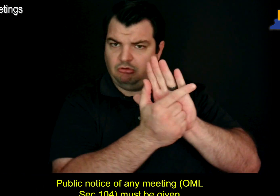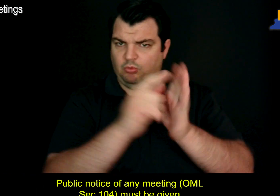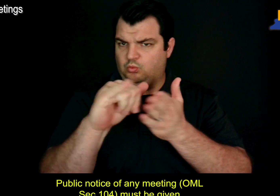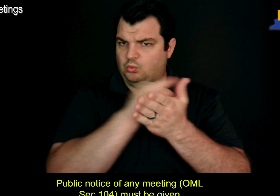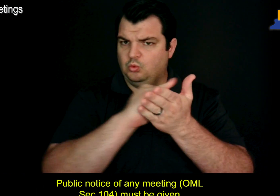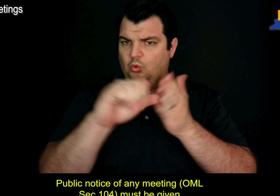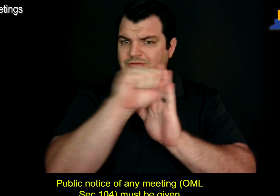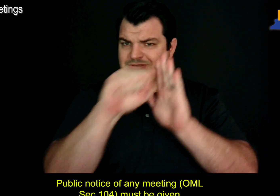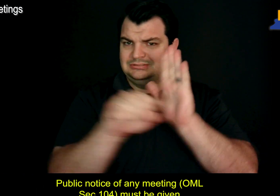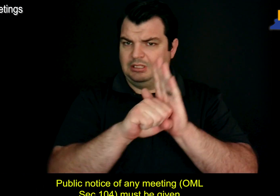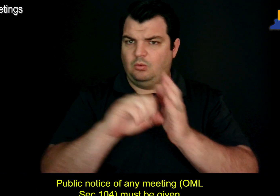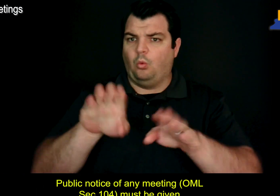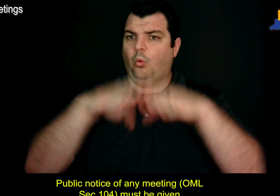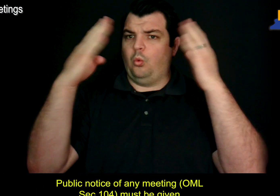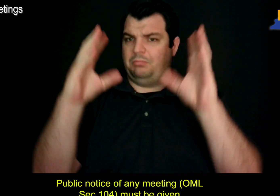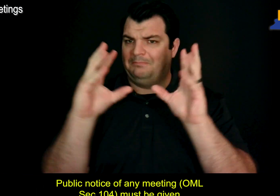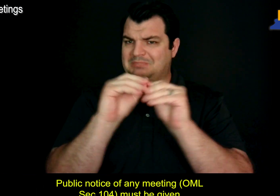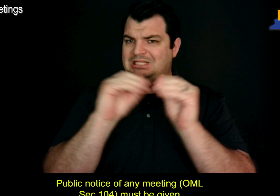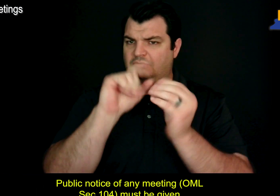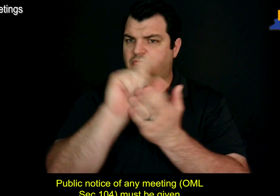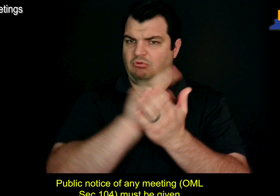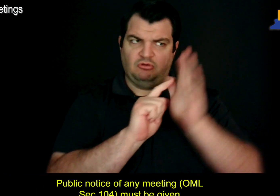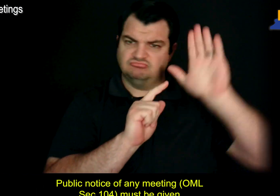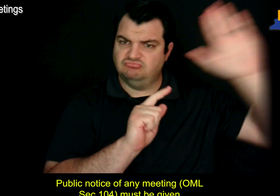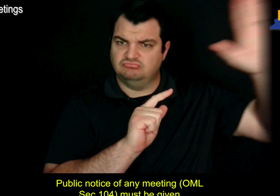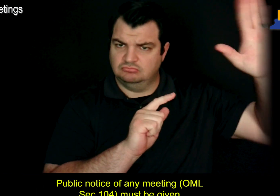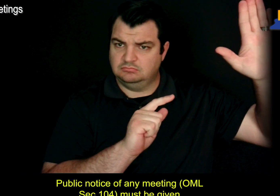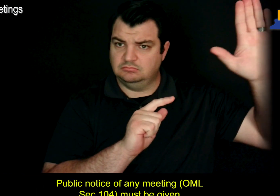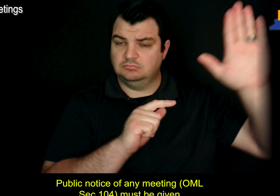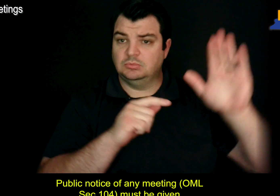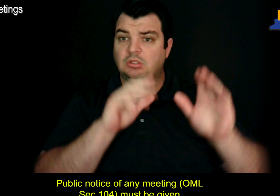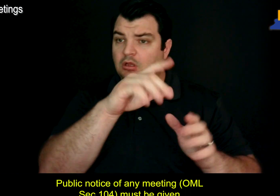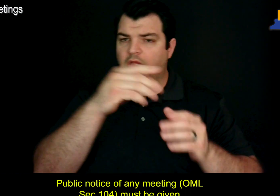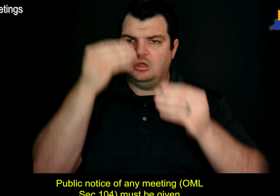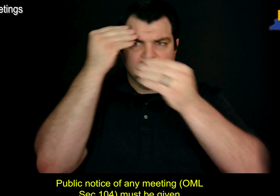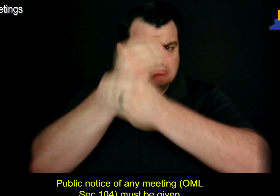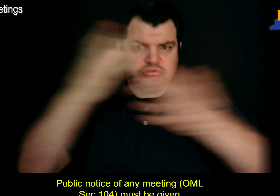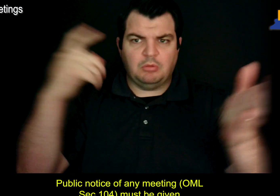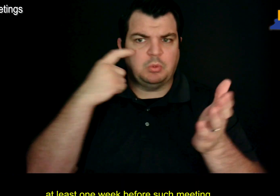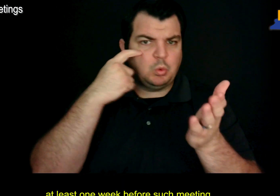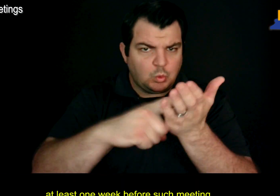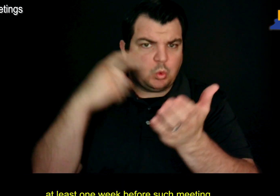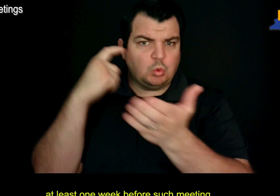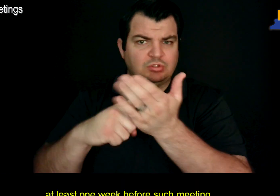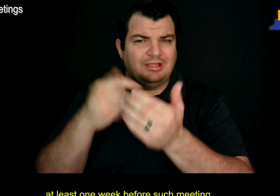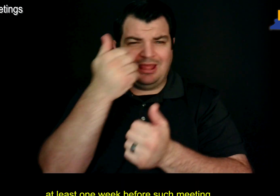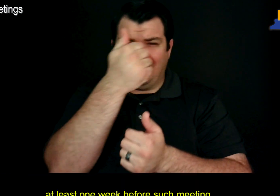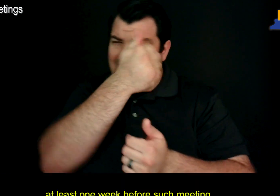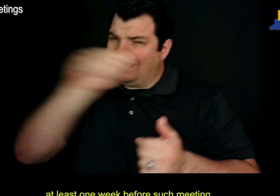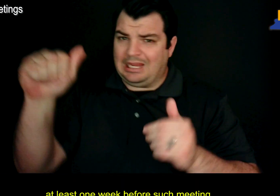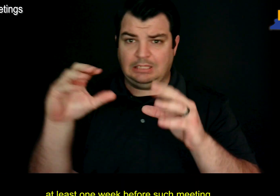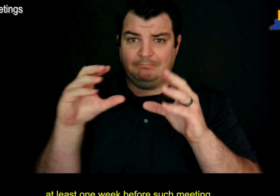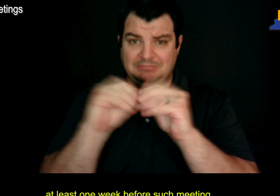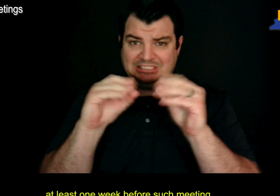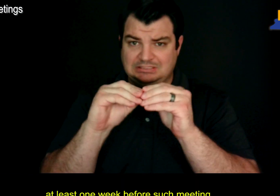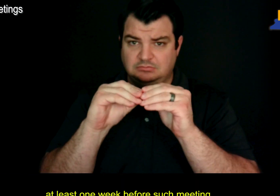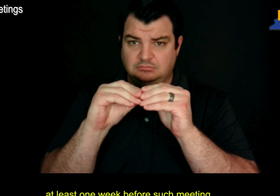Public notice of any meeting (OML Sec.104) must be given at least one week before such meeting.